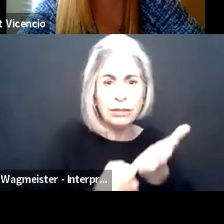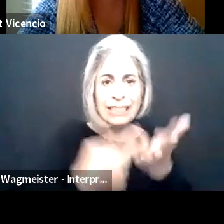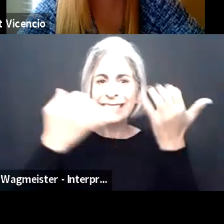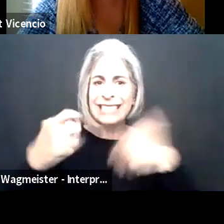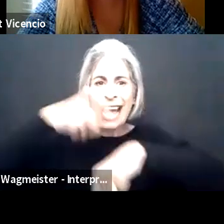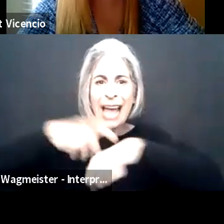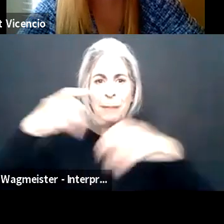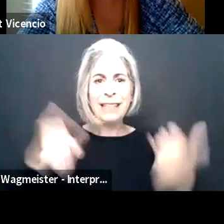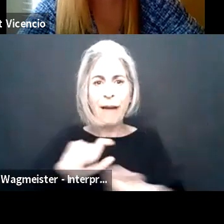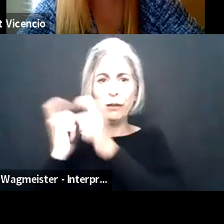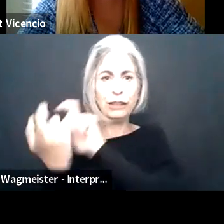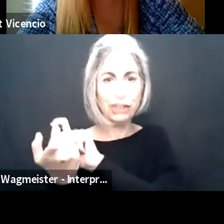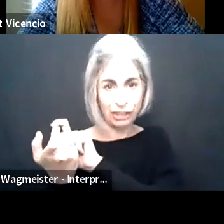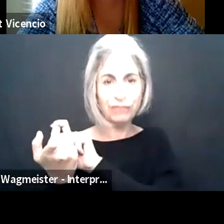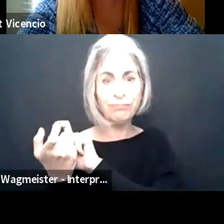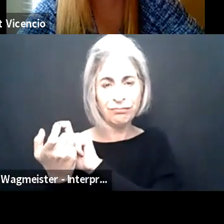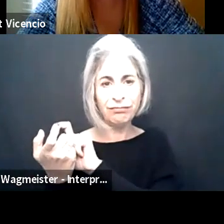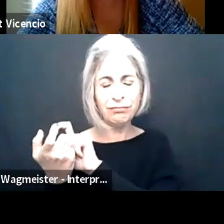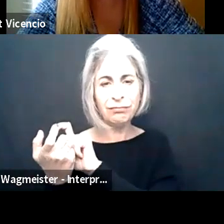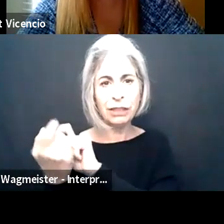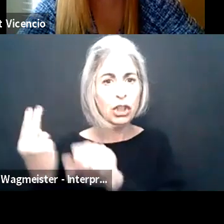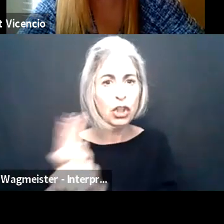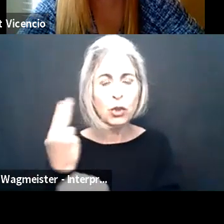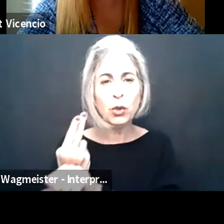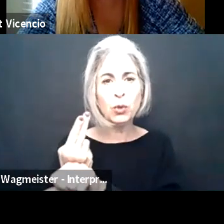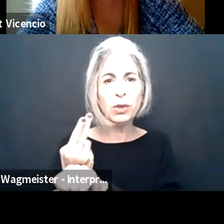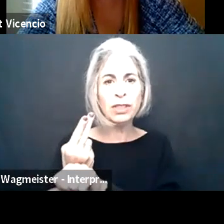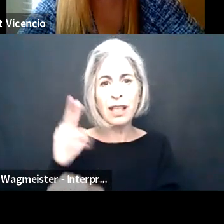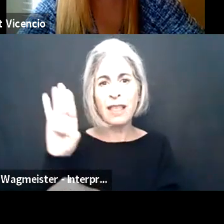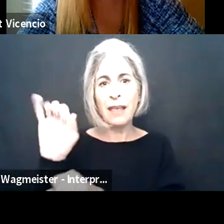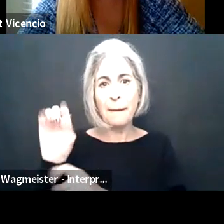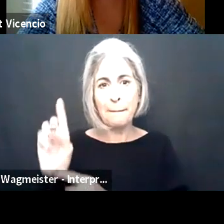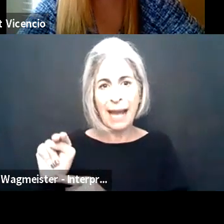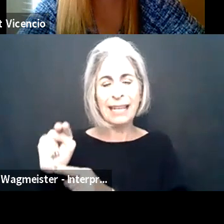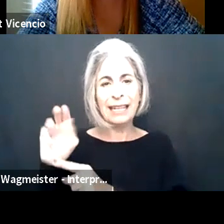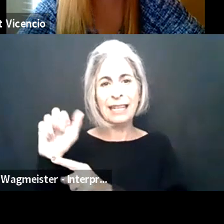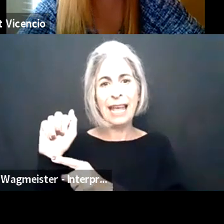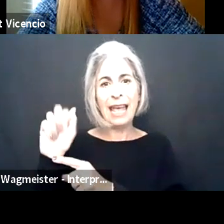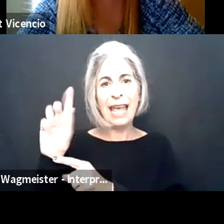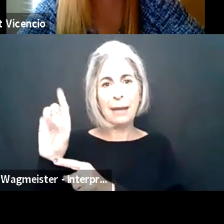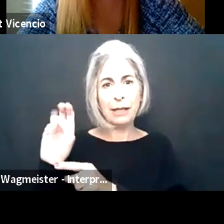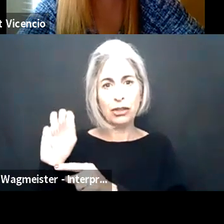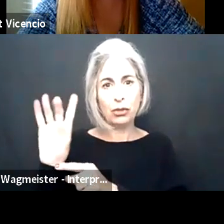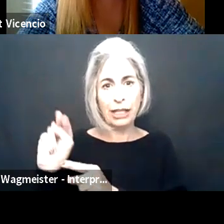definitely come of age in the pandemic I mean, it is just time, right?